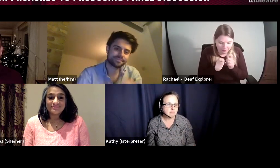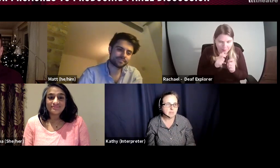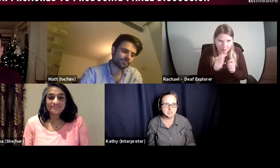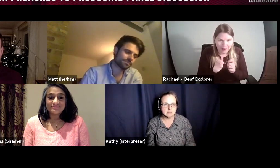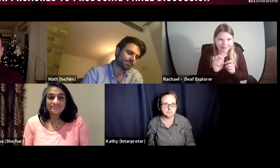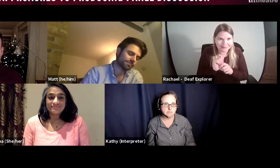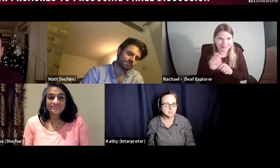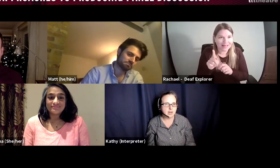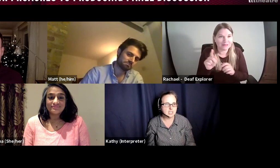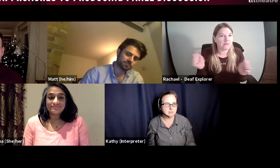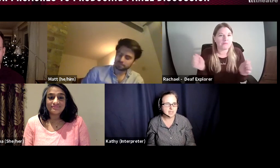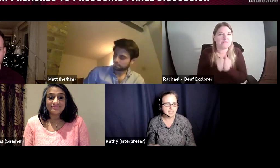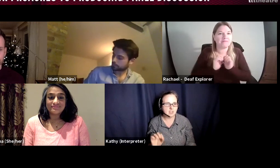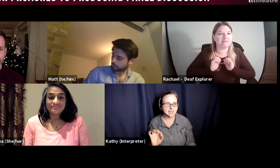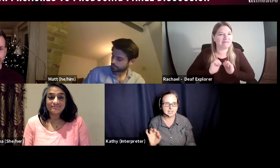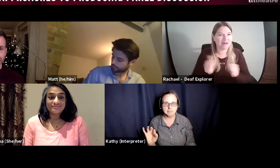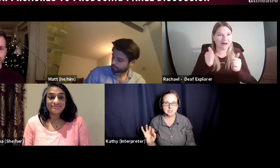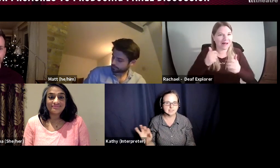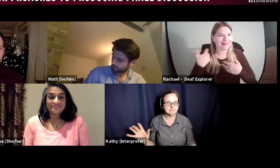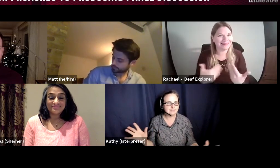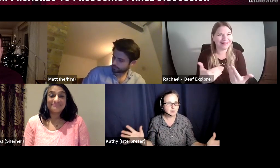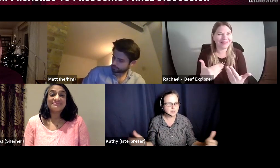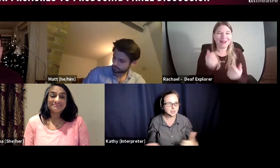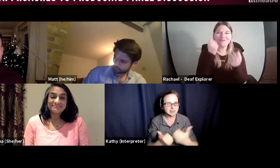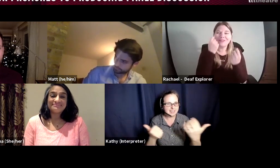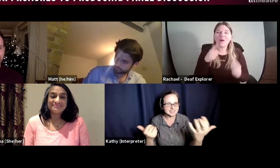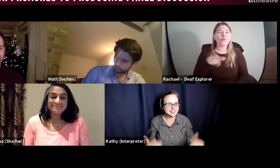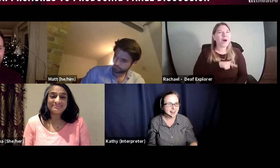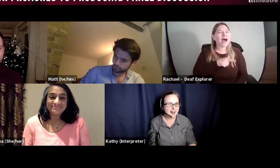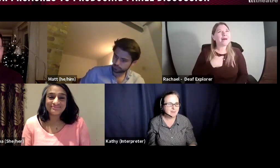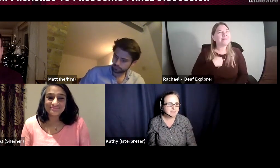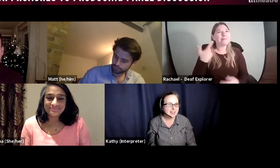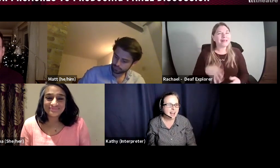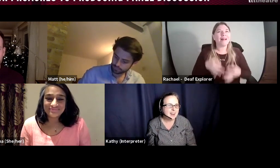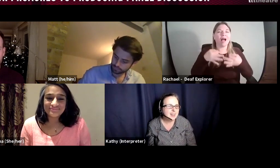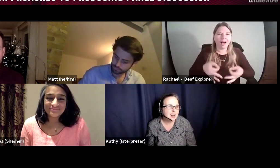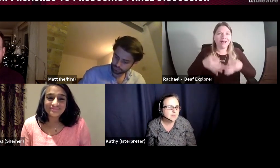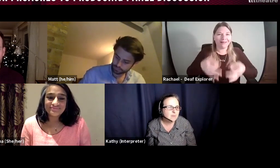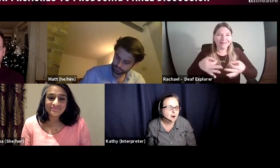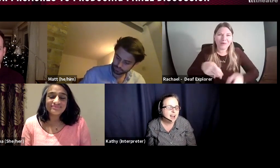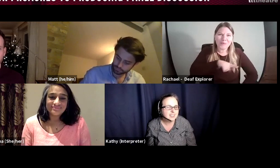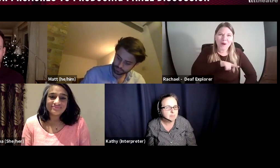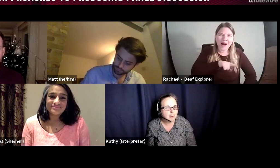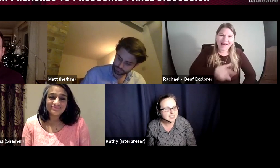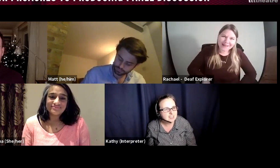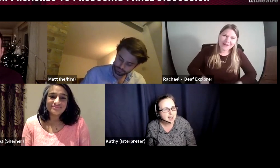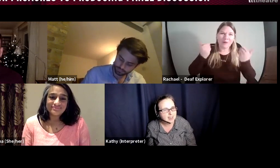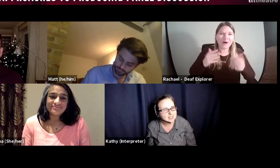was it. And I just made that tiny amendment and it was all agreed. And why did I procrastinate,